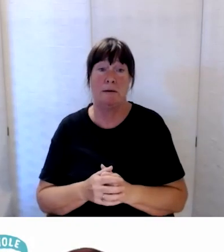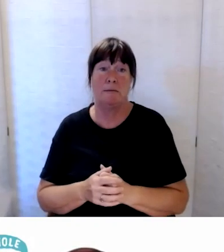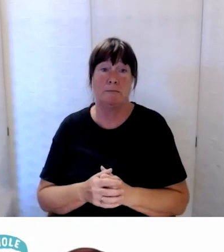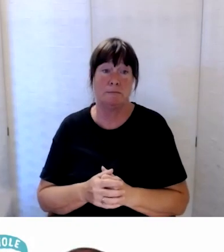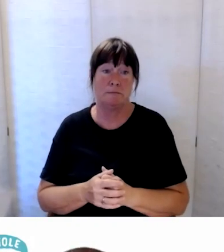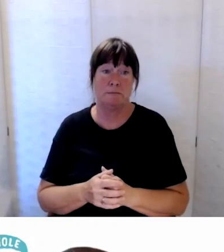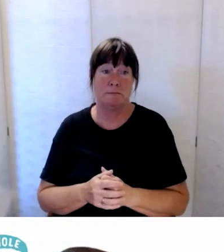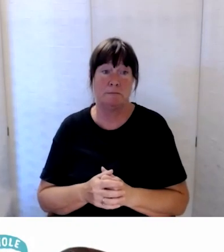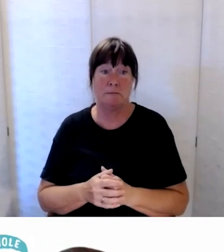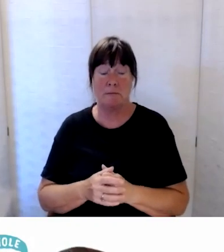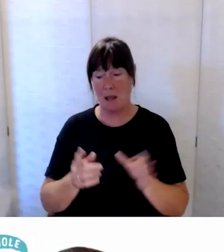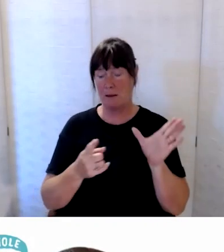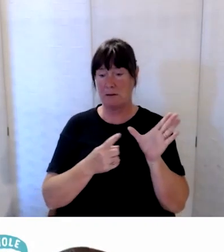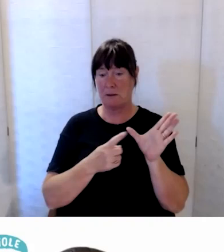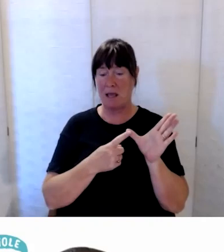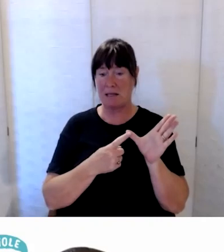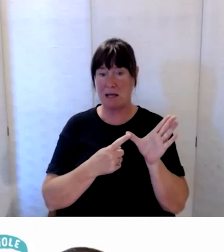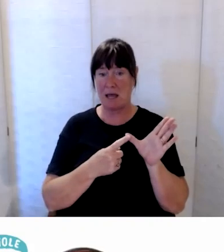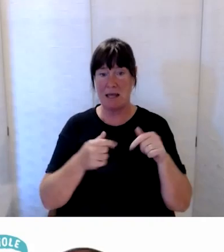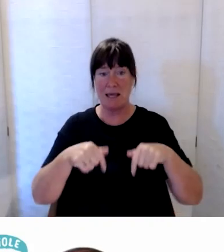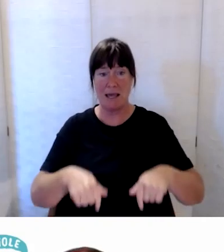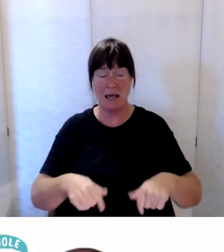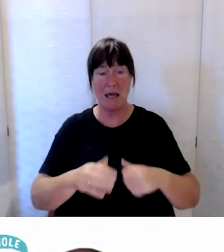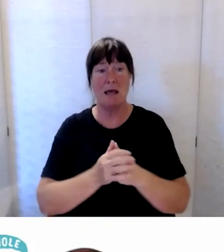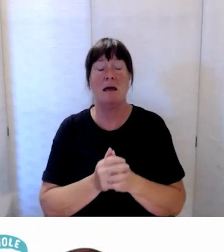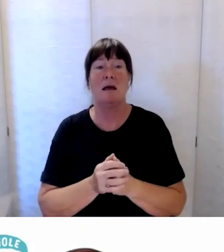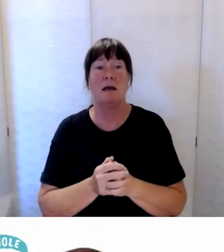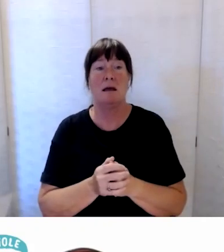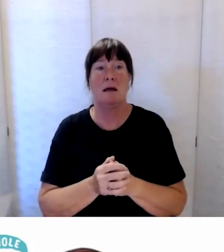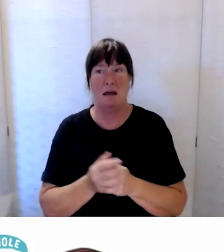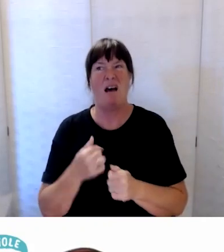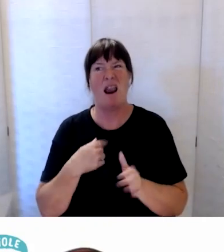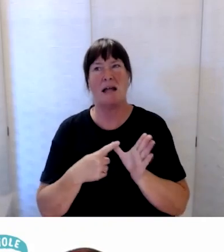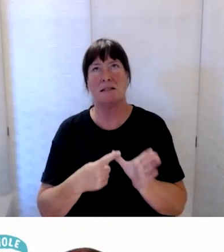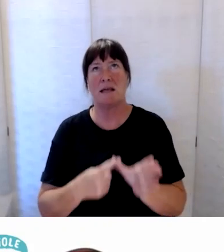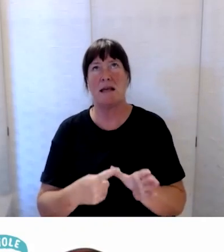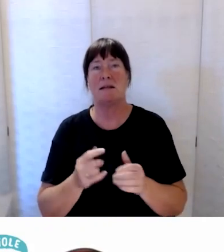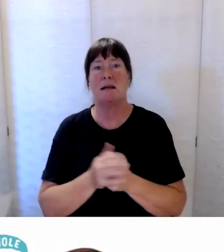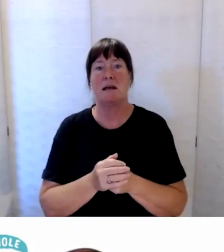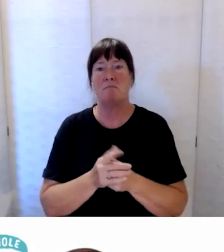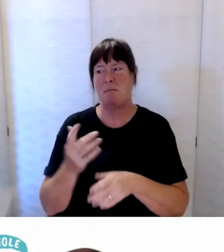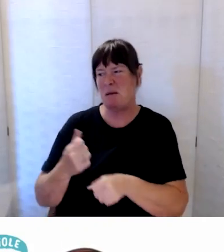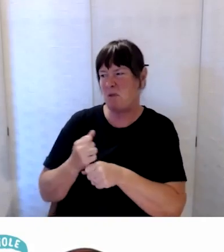It’s Amanda speaking Prudence I’ll answer that, but Brian might add.